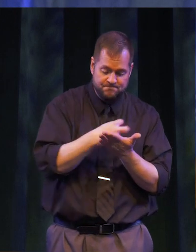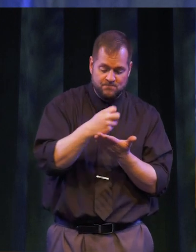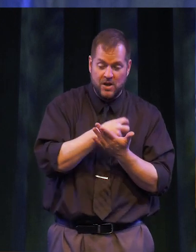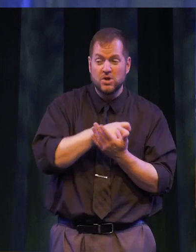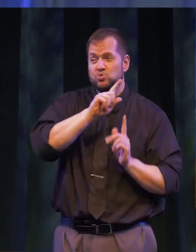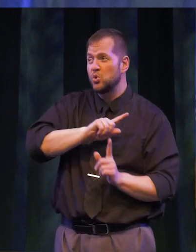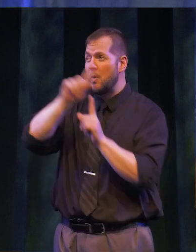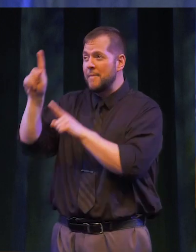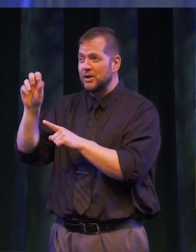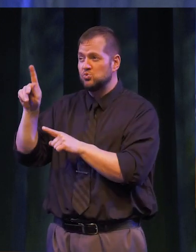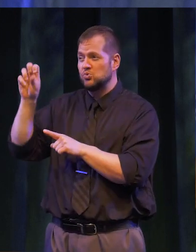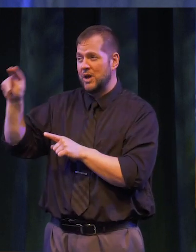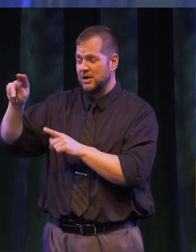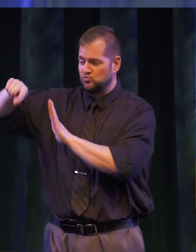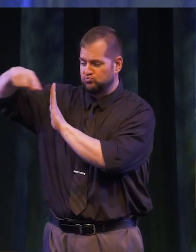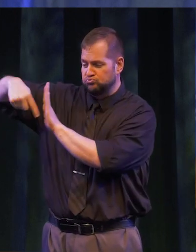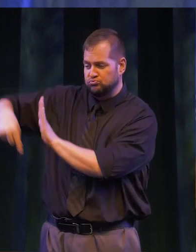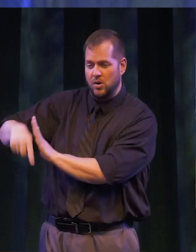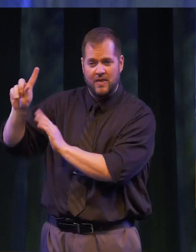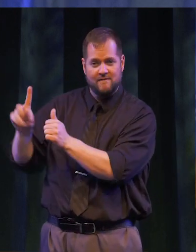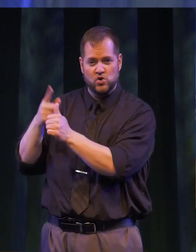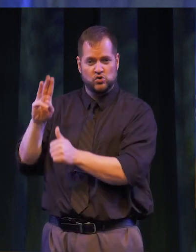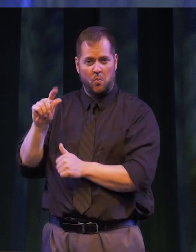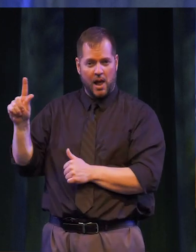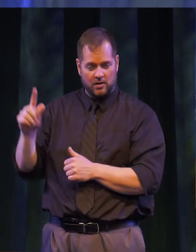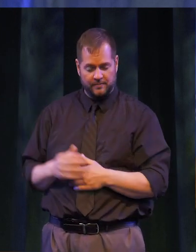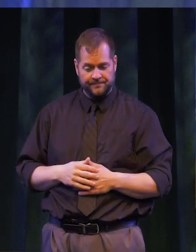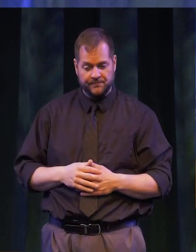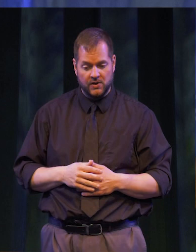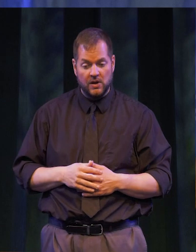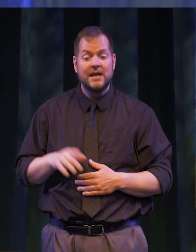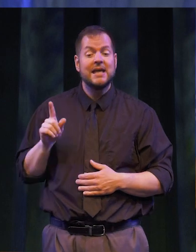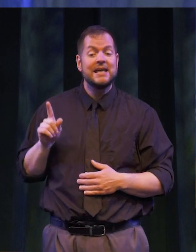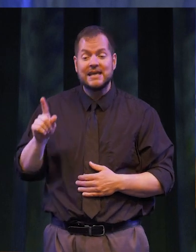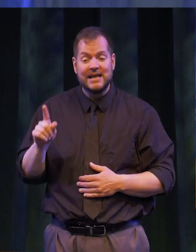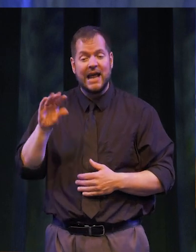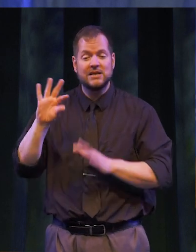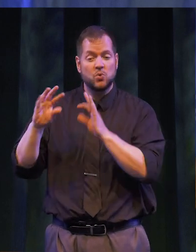to his village to drill the first well. Since then – he and his organization have drilled